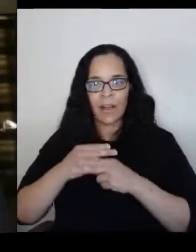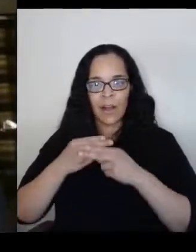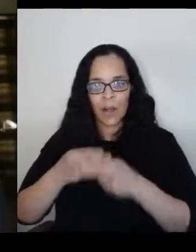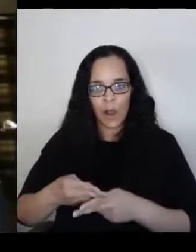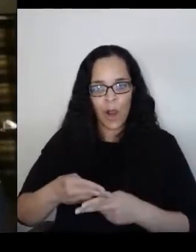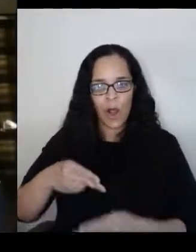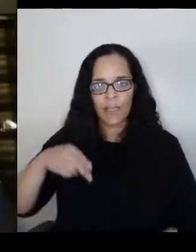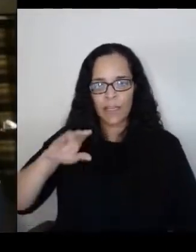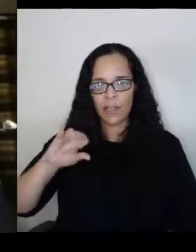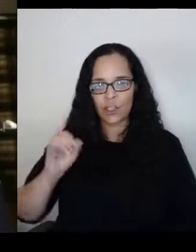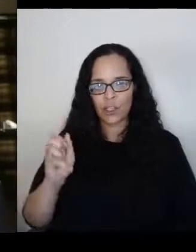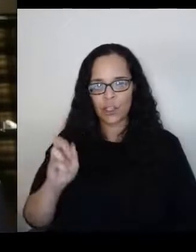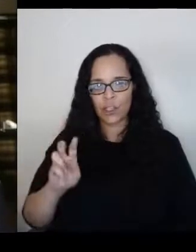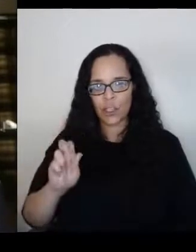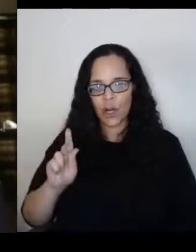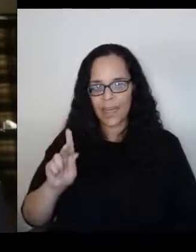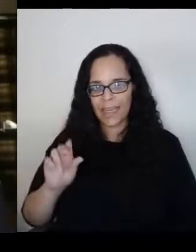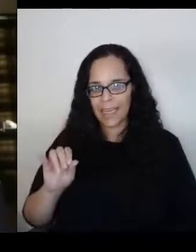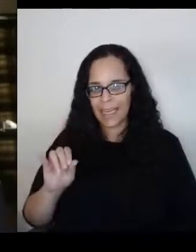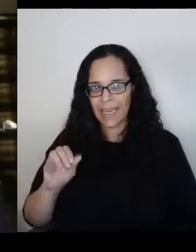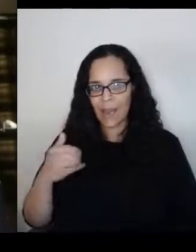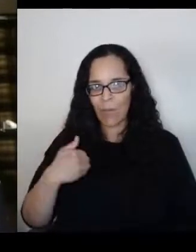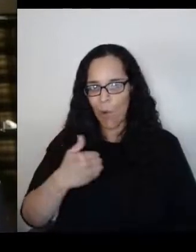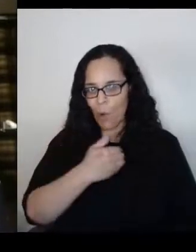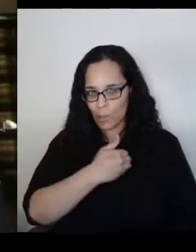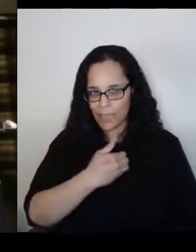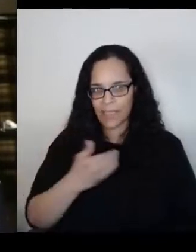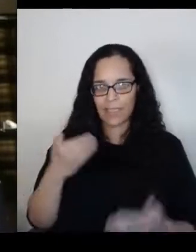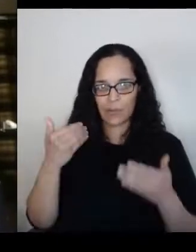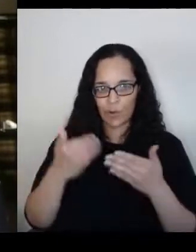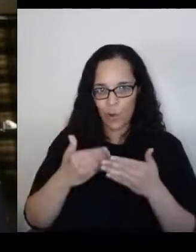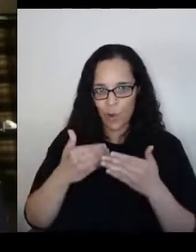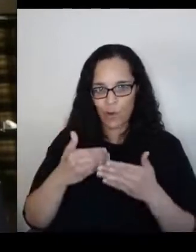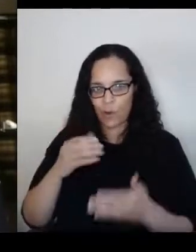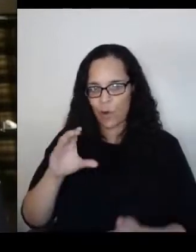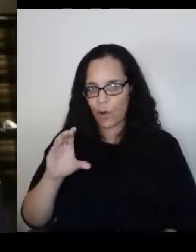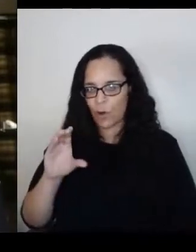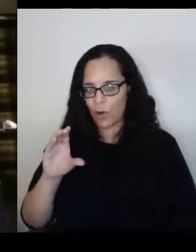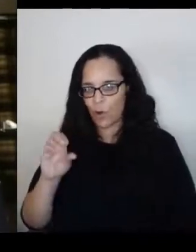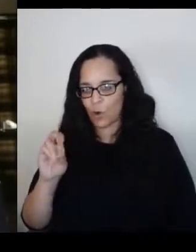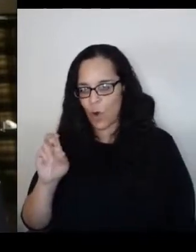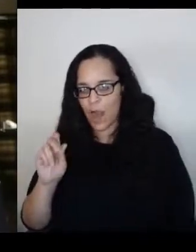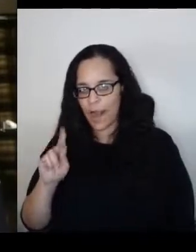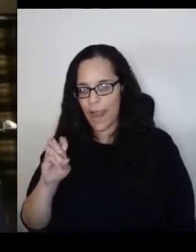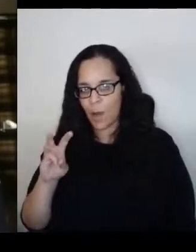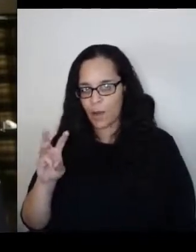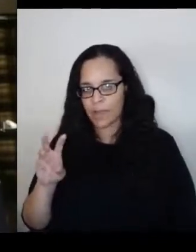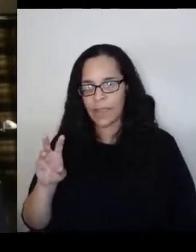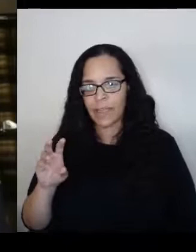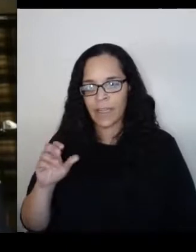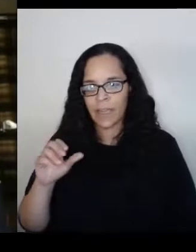And it's near Krakow, you might have heard of that and another town called Czestochowa.